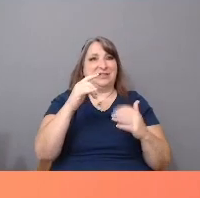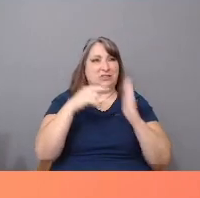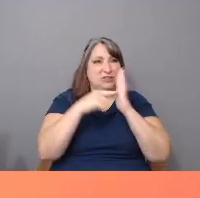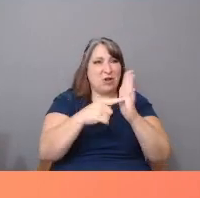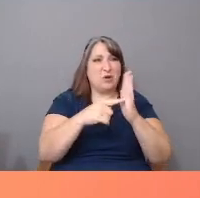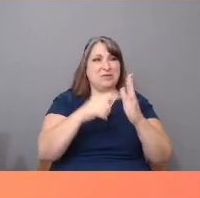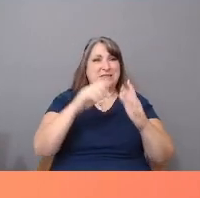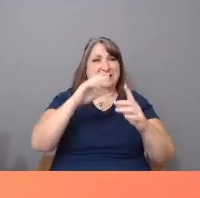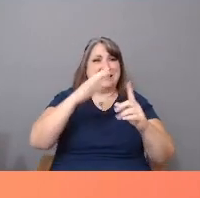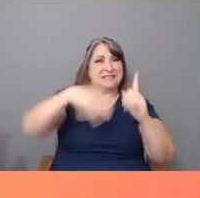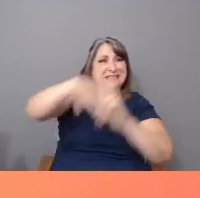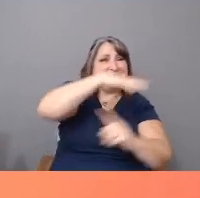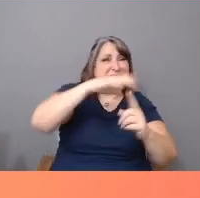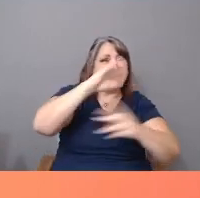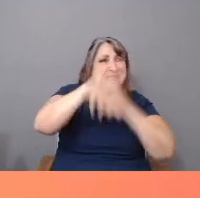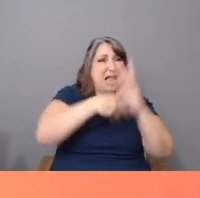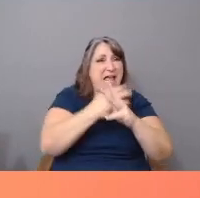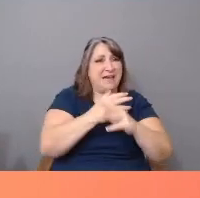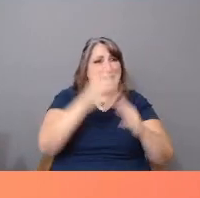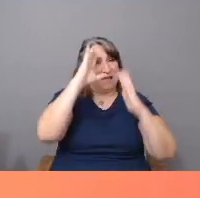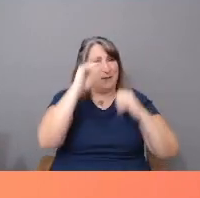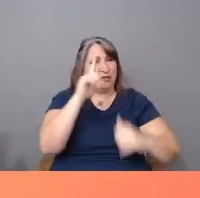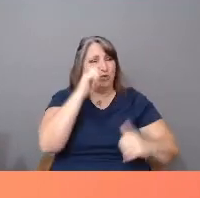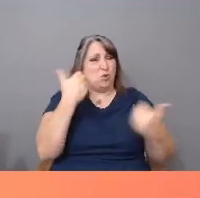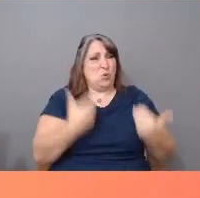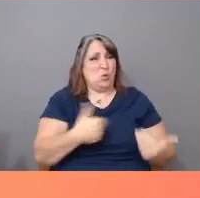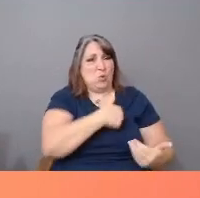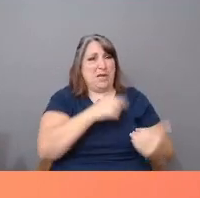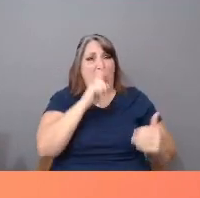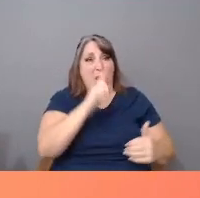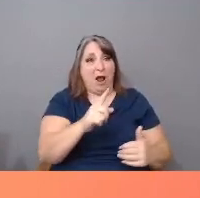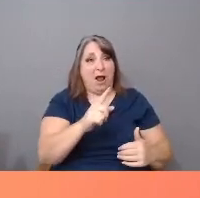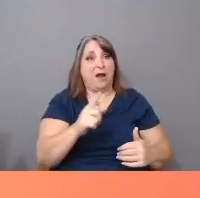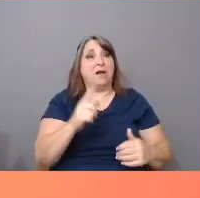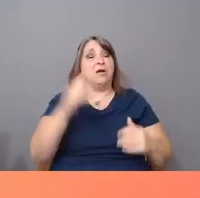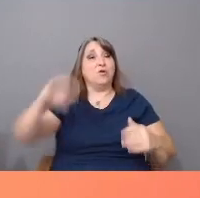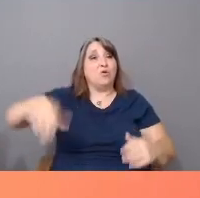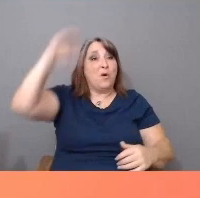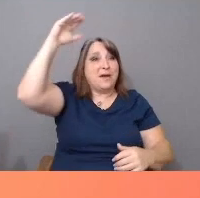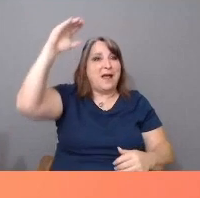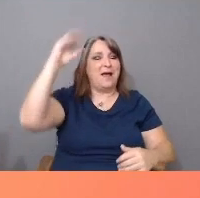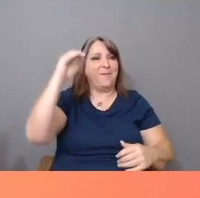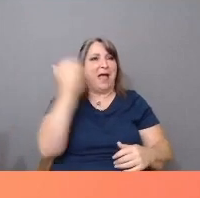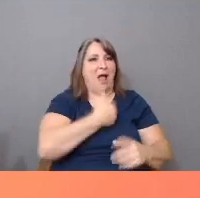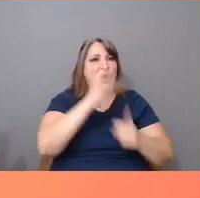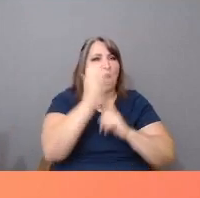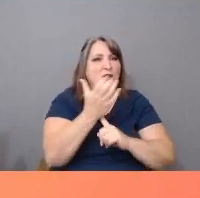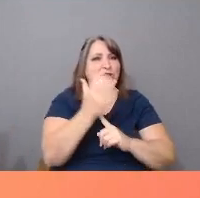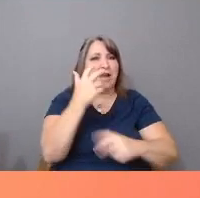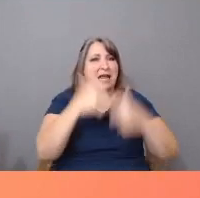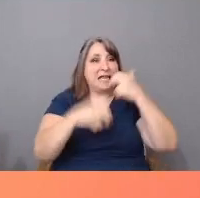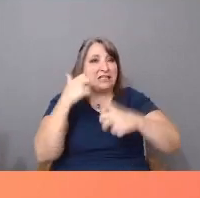Growing up, everywhere I looked, others explained what my culture was like, what our issues were, and they often got it wrong.